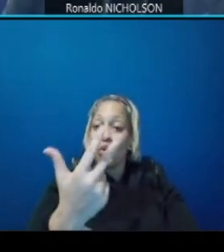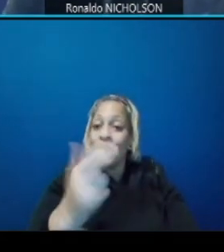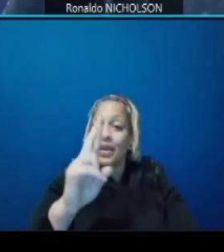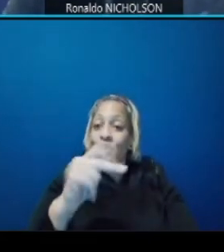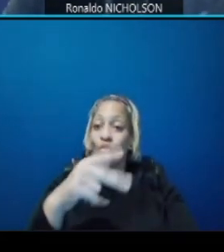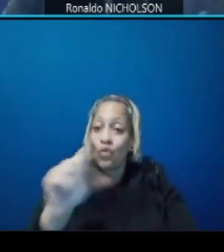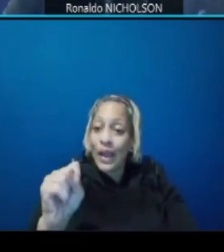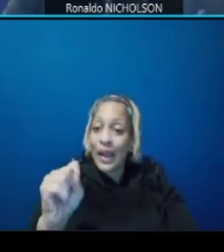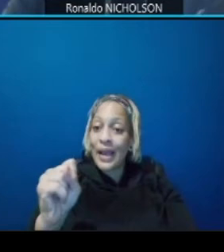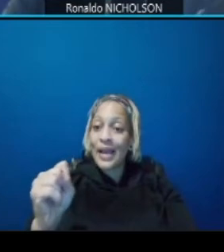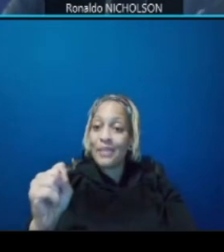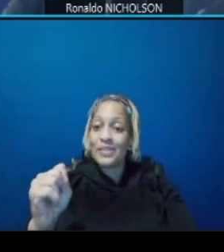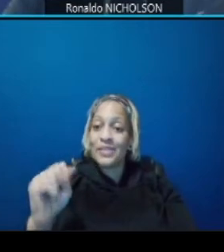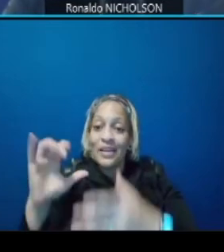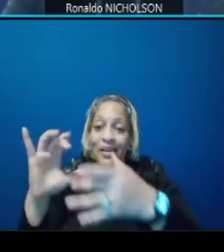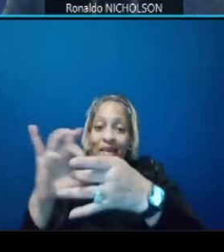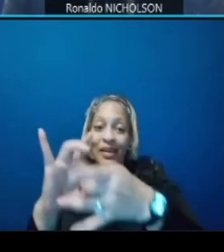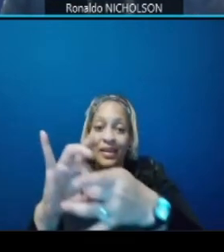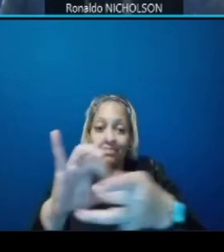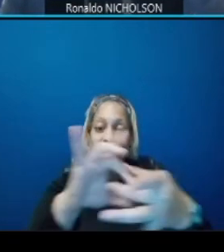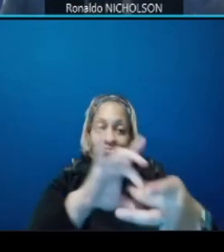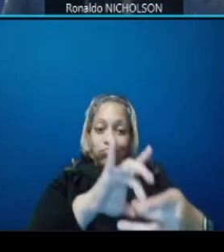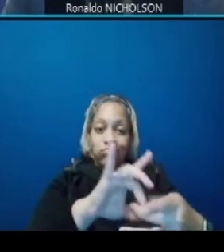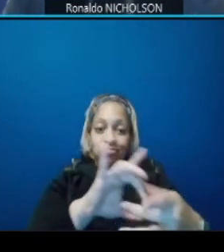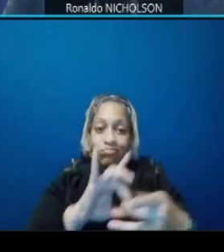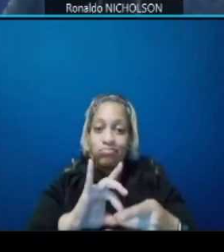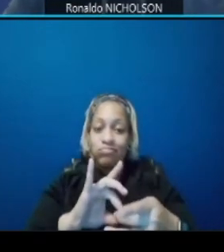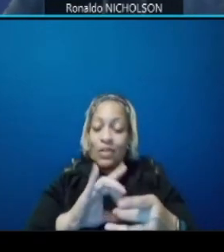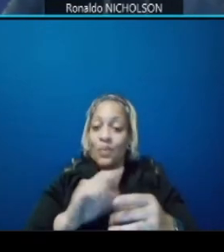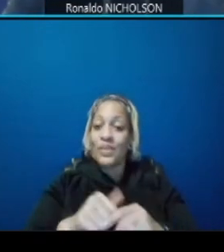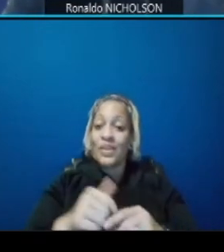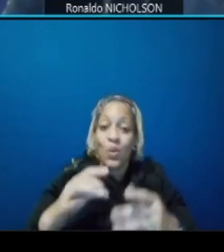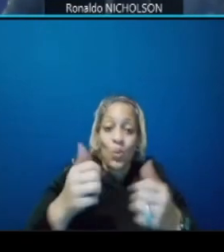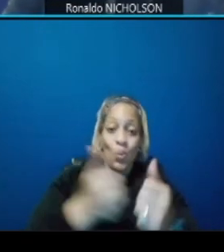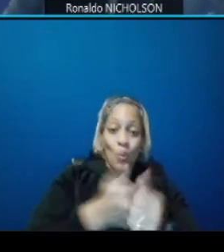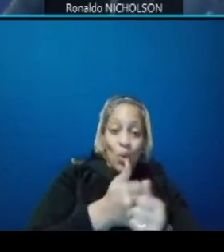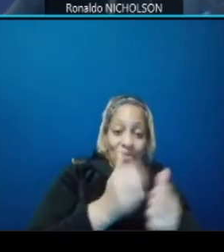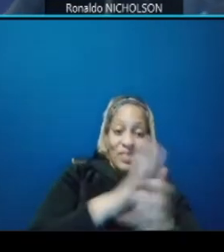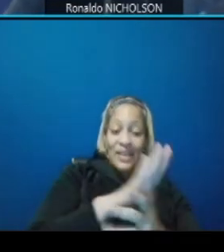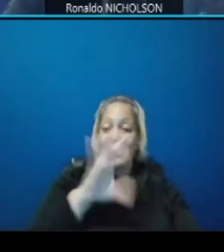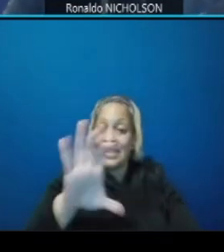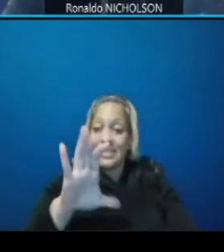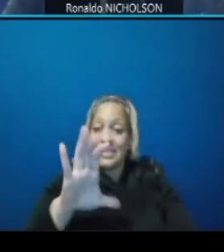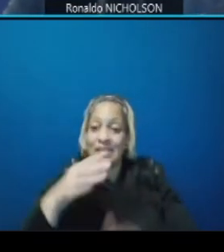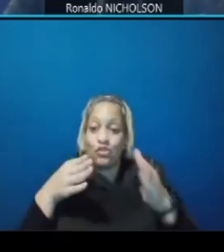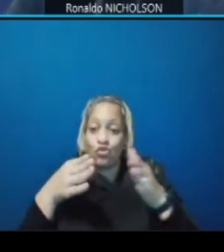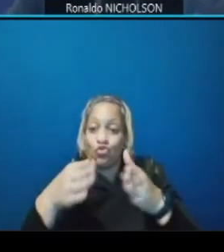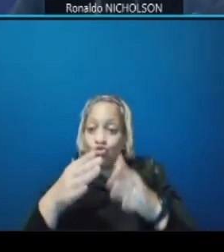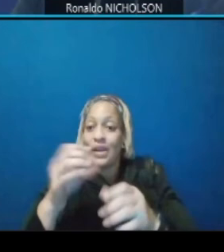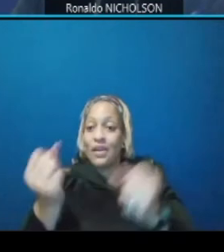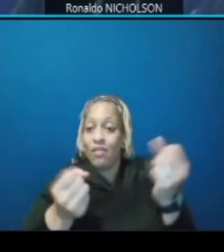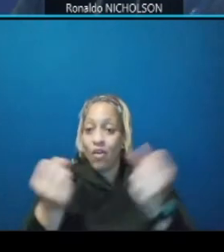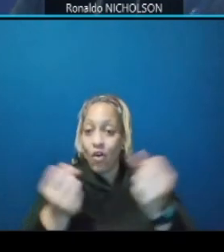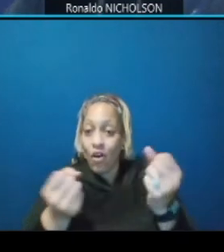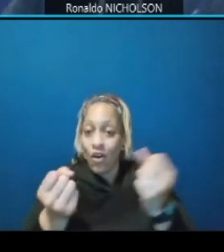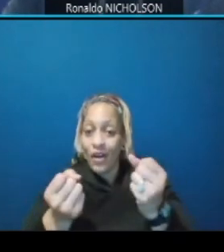on top of the new structure with dc streetcar and the removal and additional green space